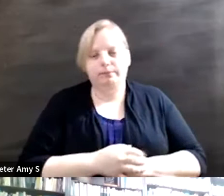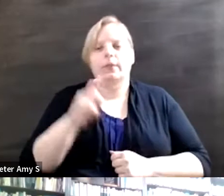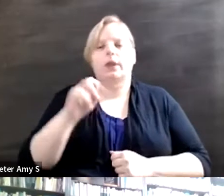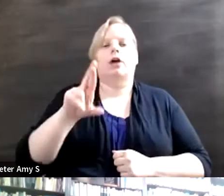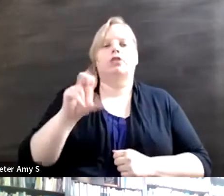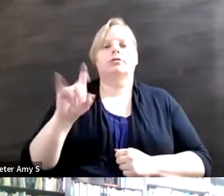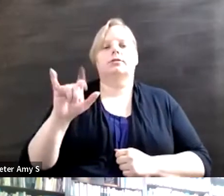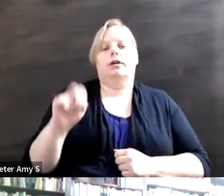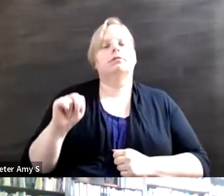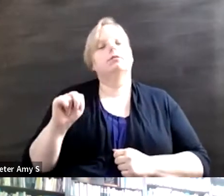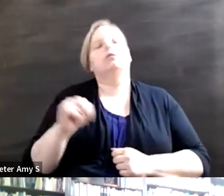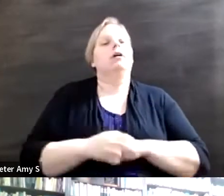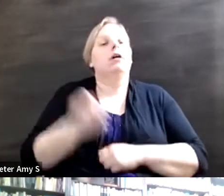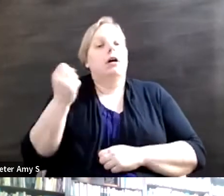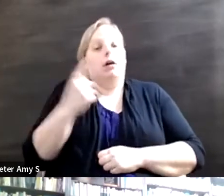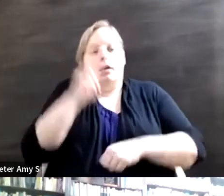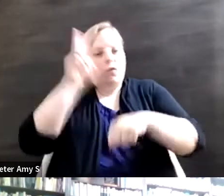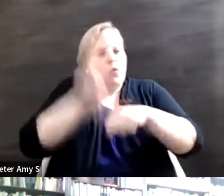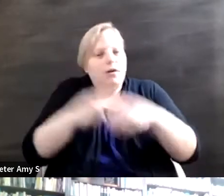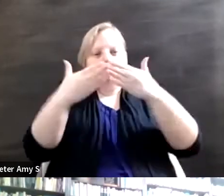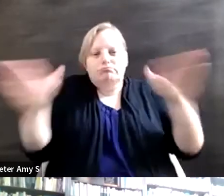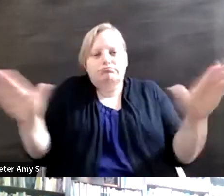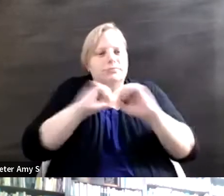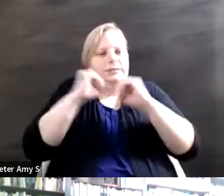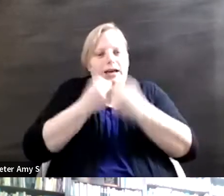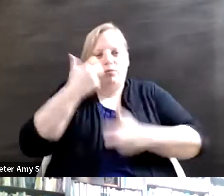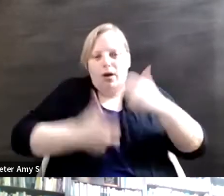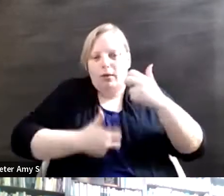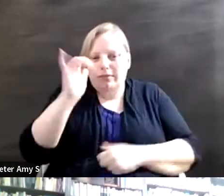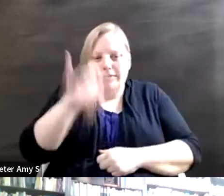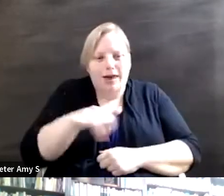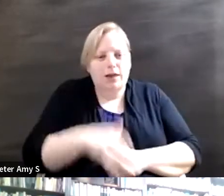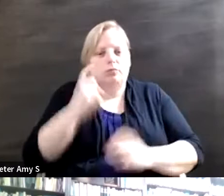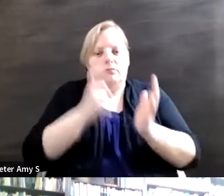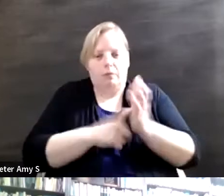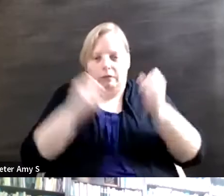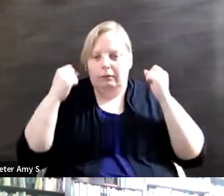issue and connected to it so we've seen a lot of movement within the corporate sphere on DEI,